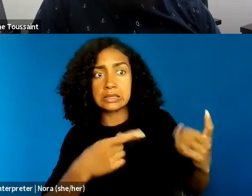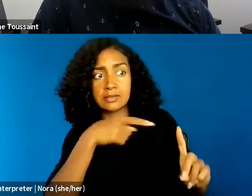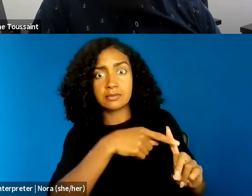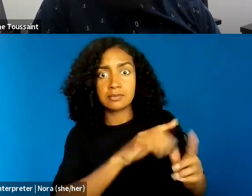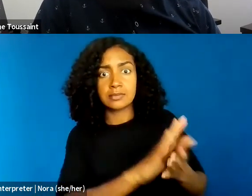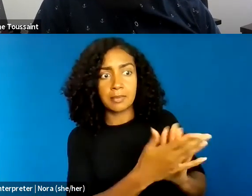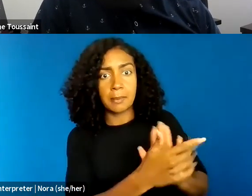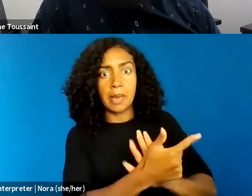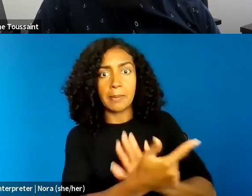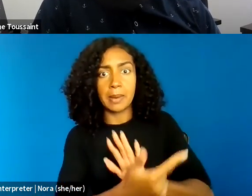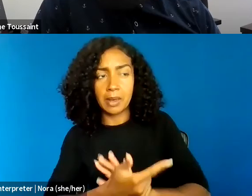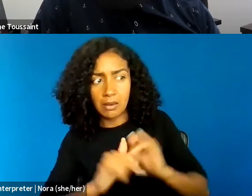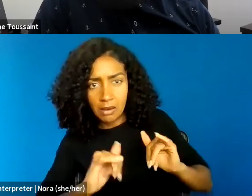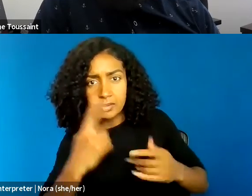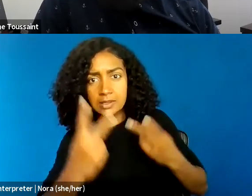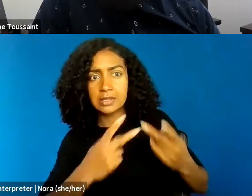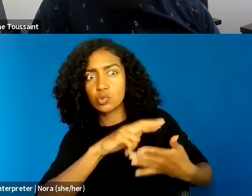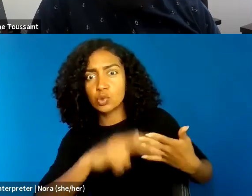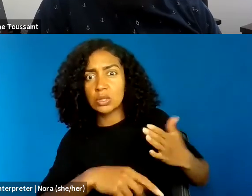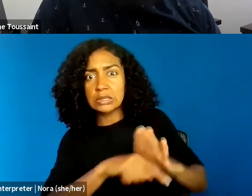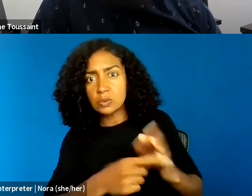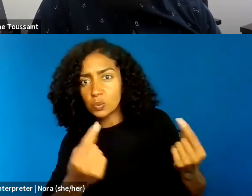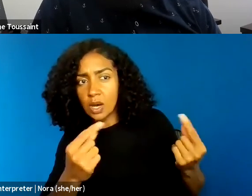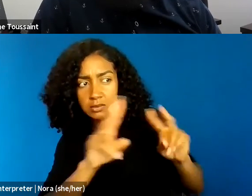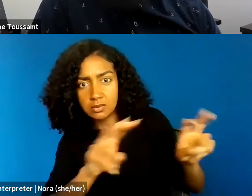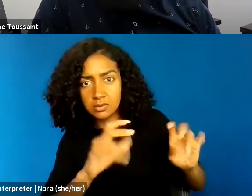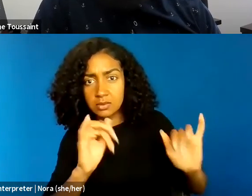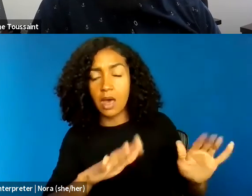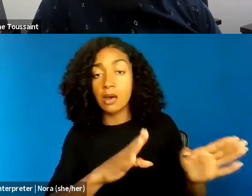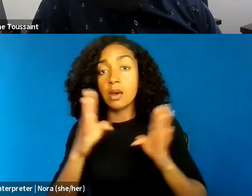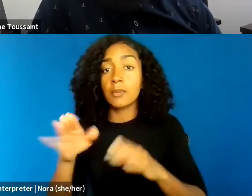a very different future where critical race theory